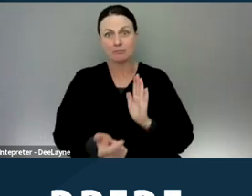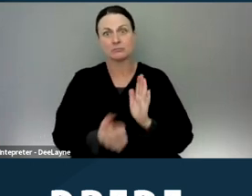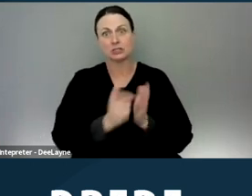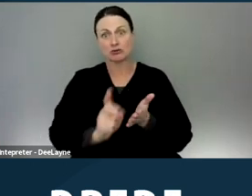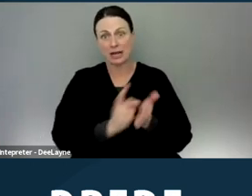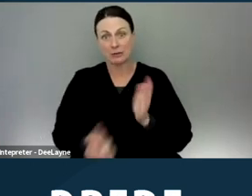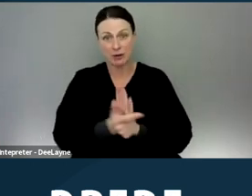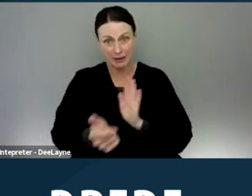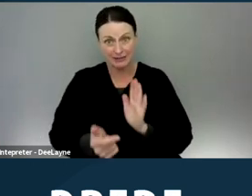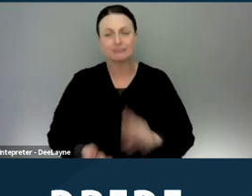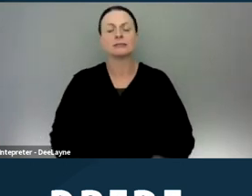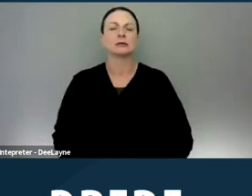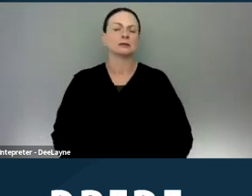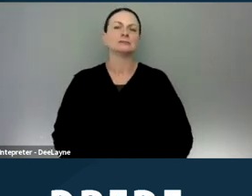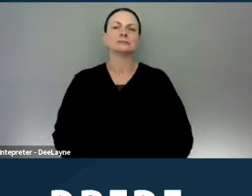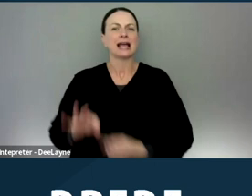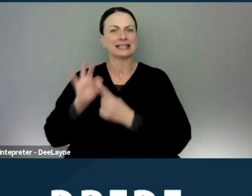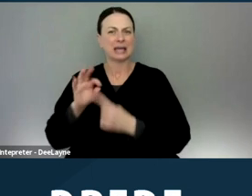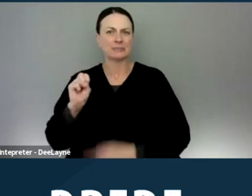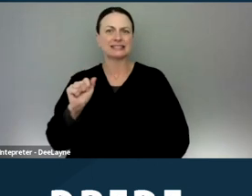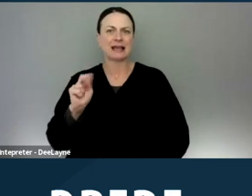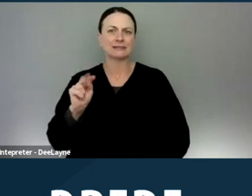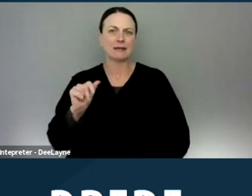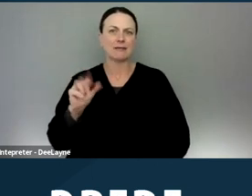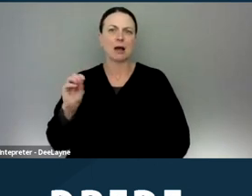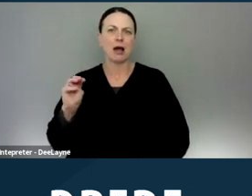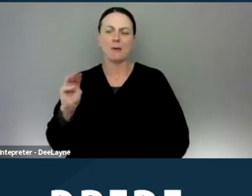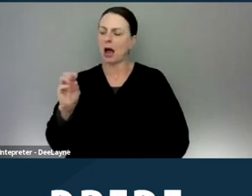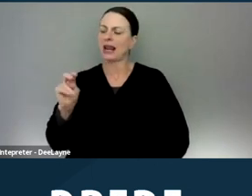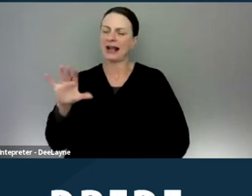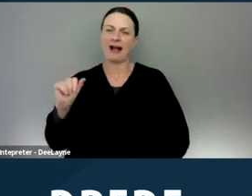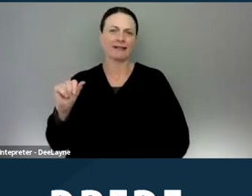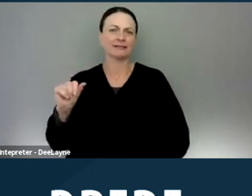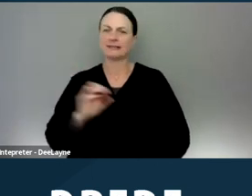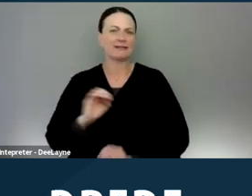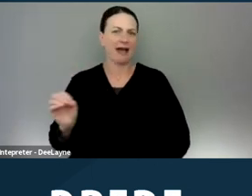And again, with the exception of Santa Monica, none of them are doing affirmative enforcement work.